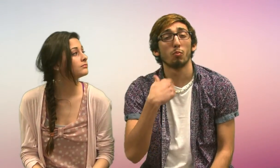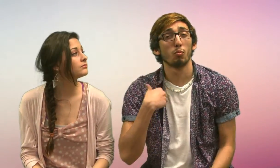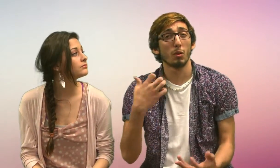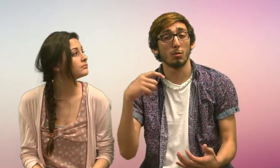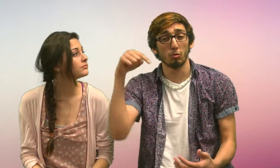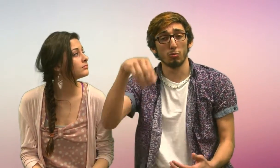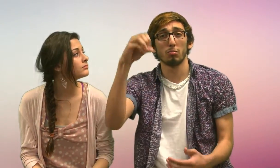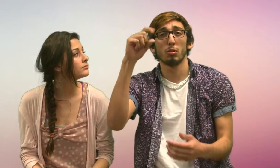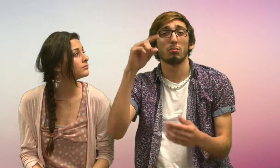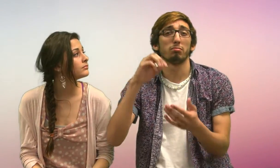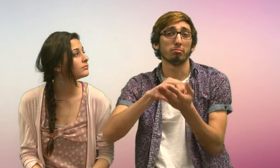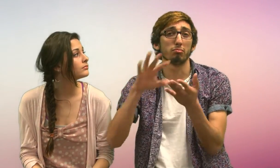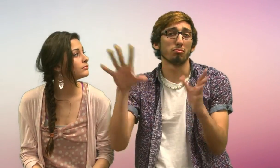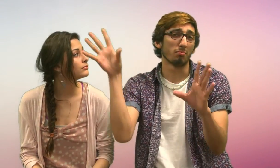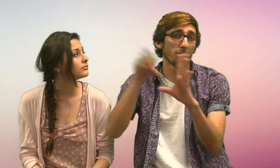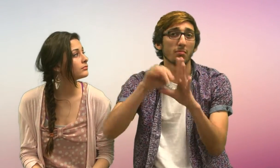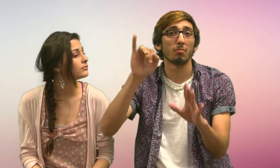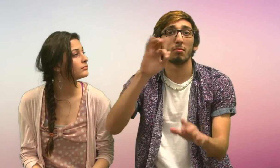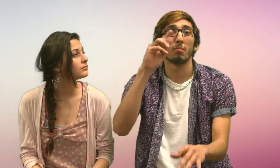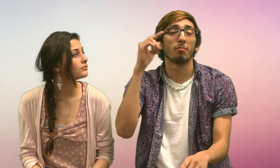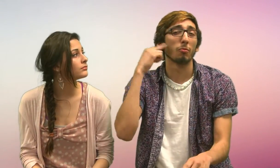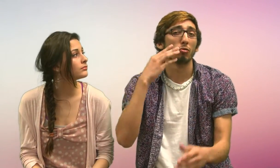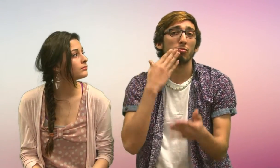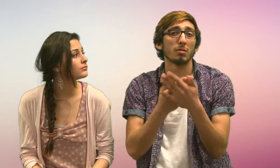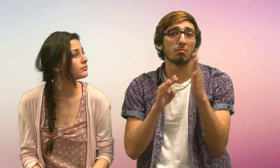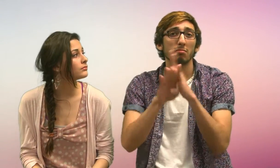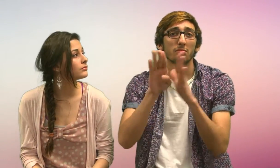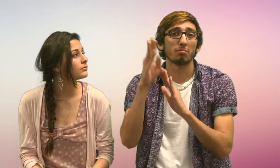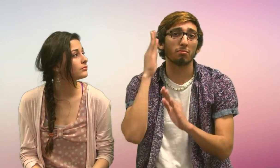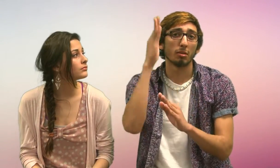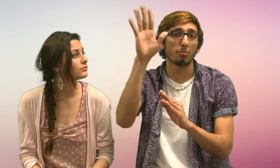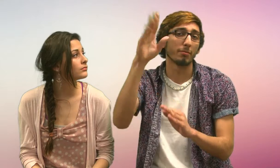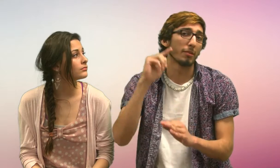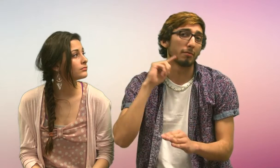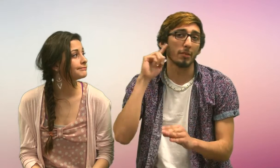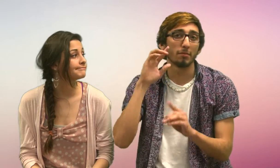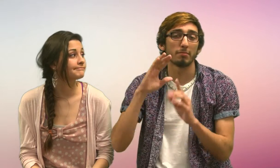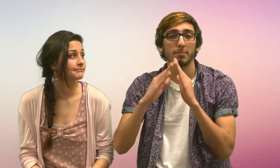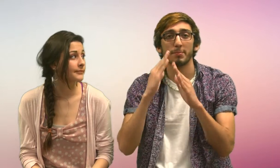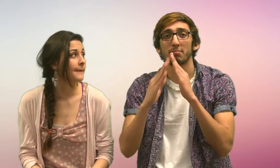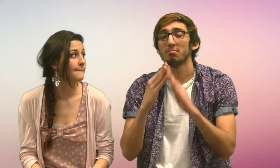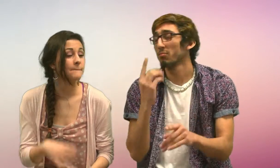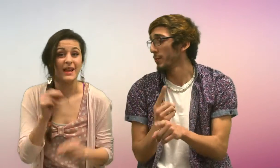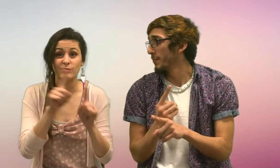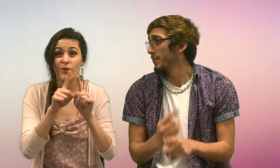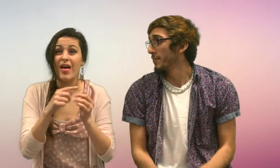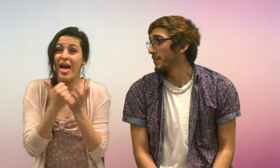I would like to see OSD students getting involved with JR NAD. So it will be better for the community.